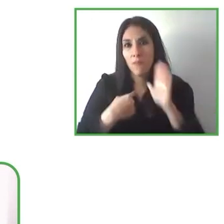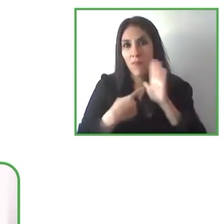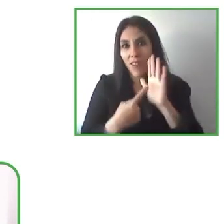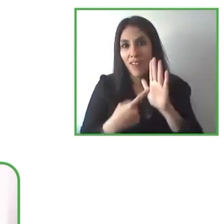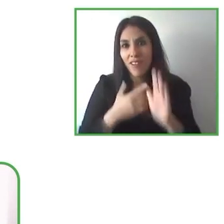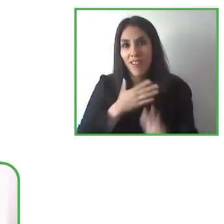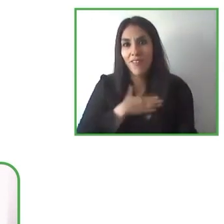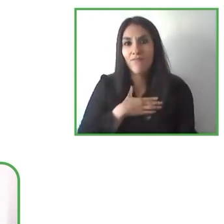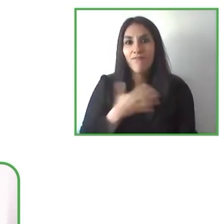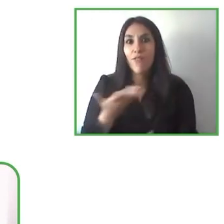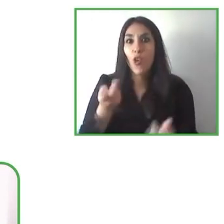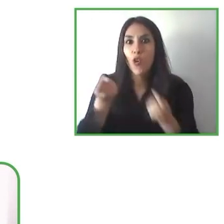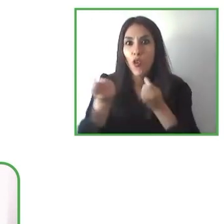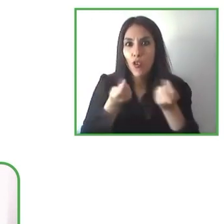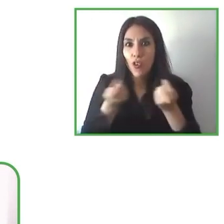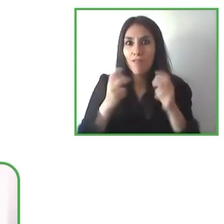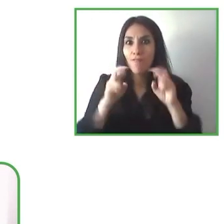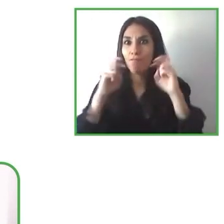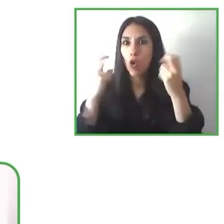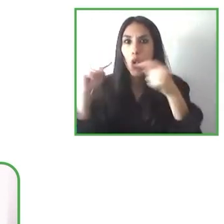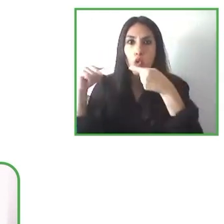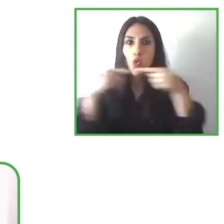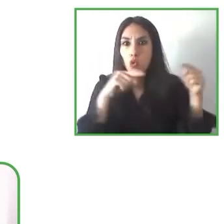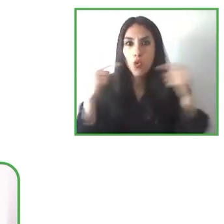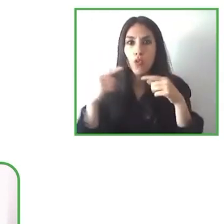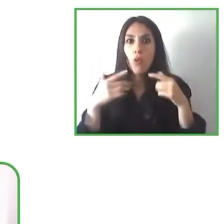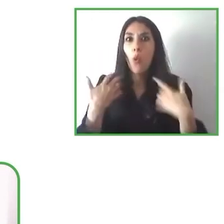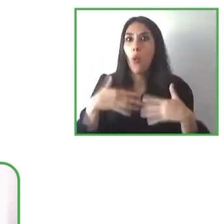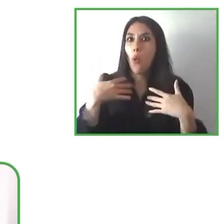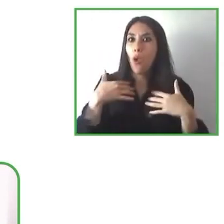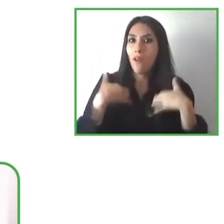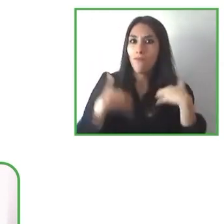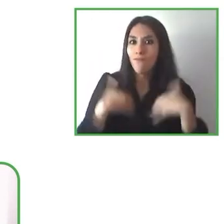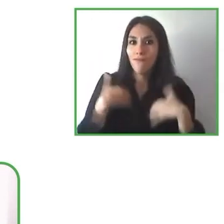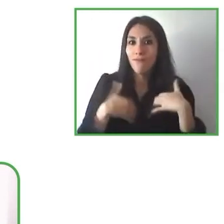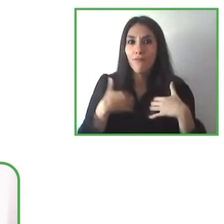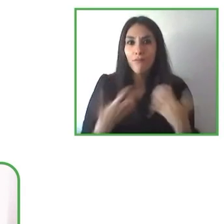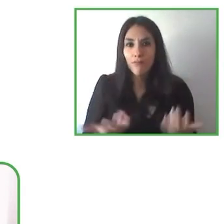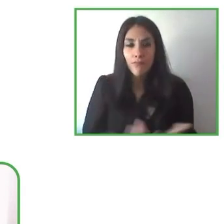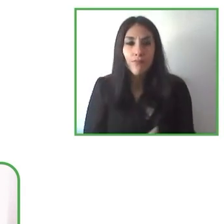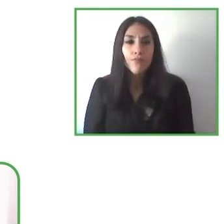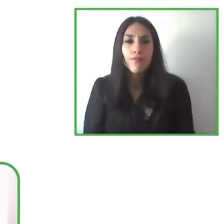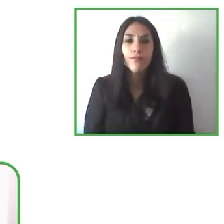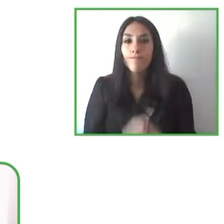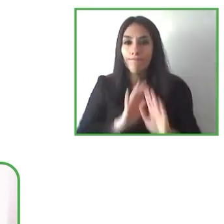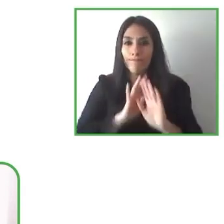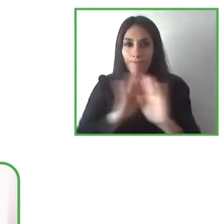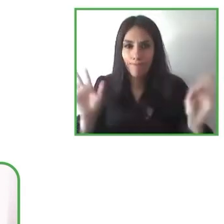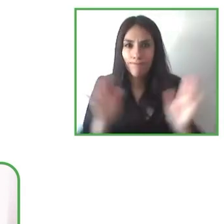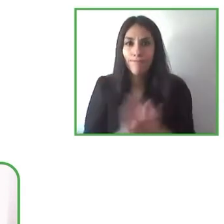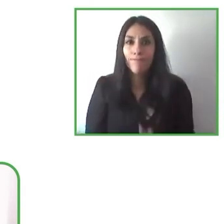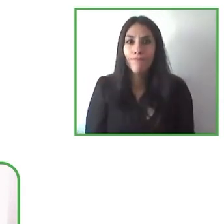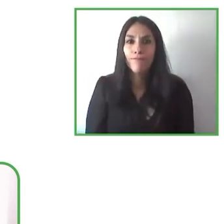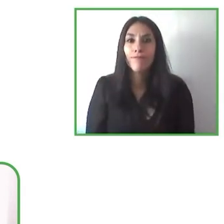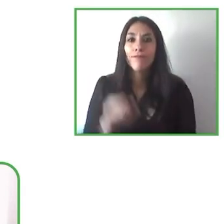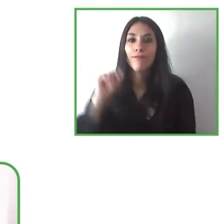it's been a great learning experience and we want you all to